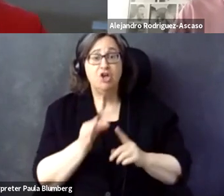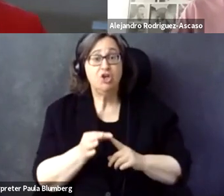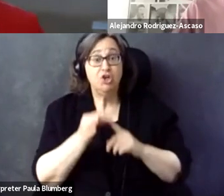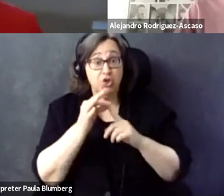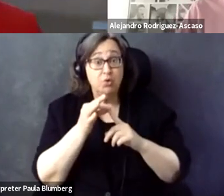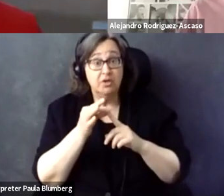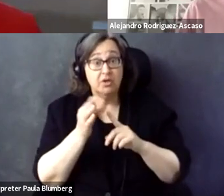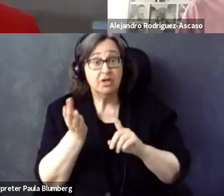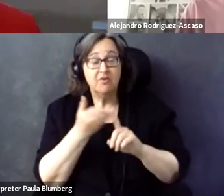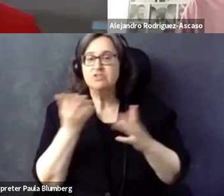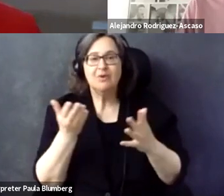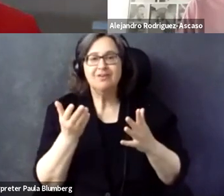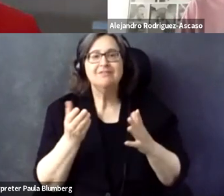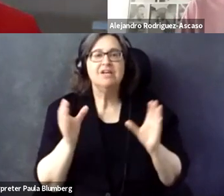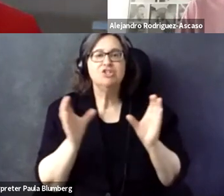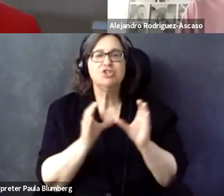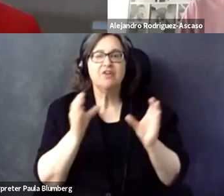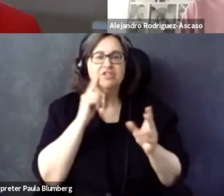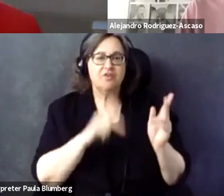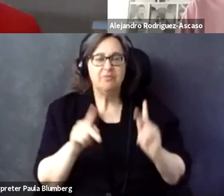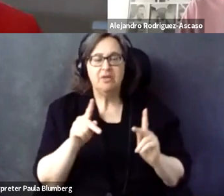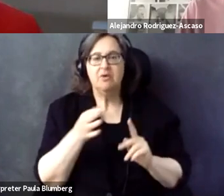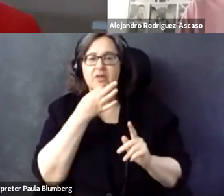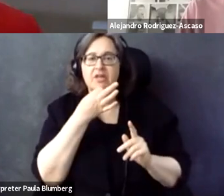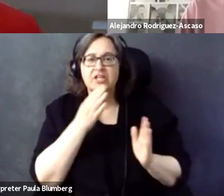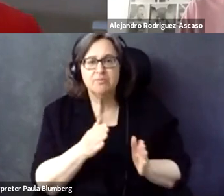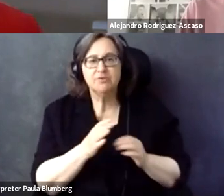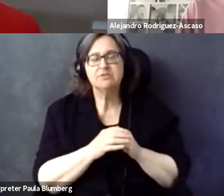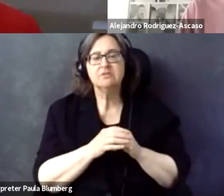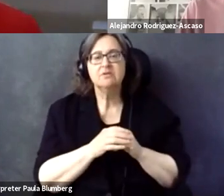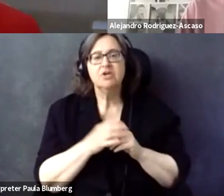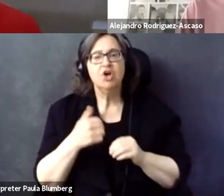you look at this multiplayer field, we are -- our unique selling